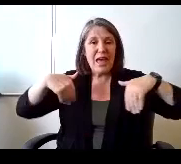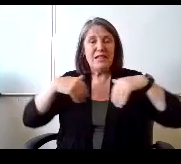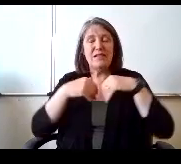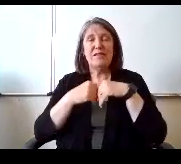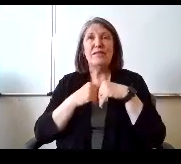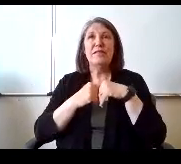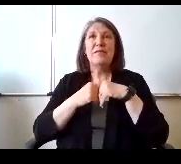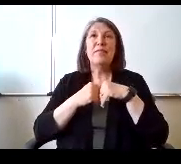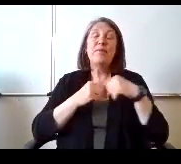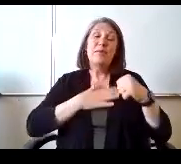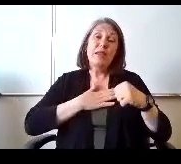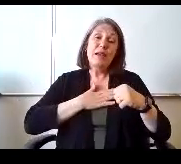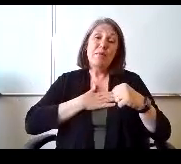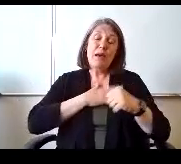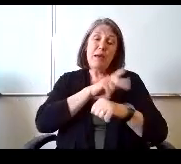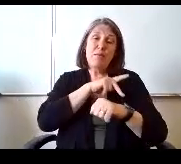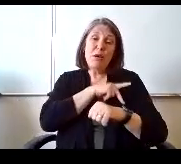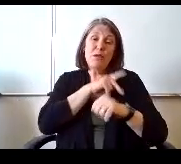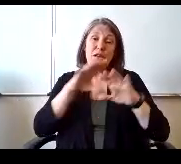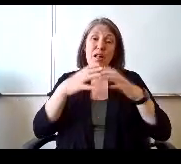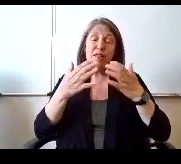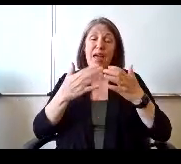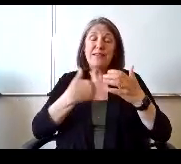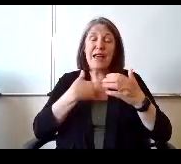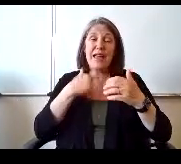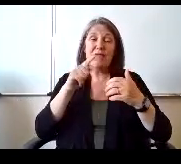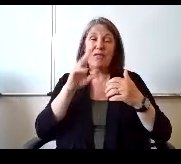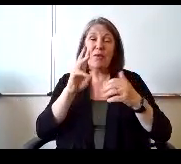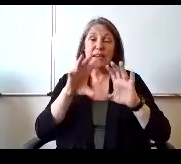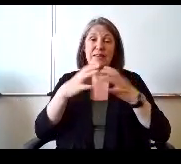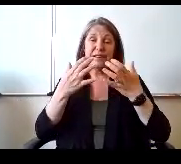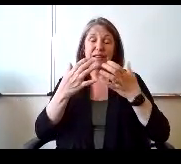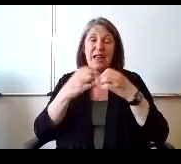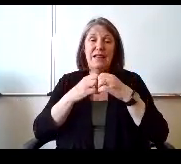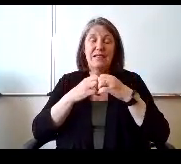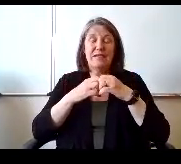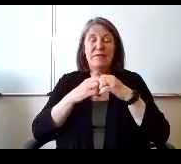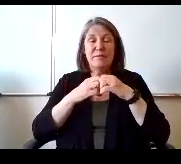My personal class. I have 26 kids in it.